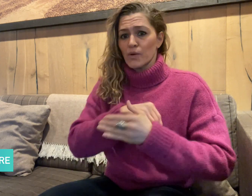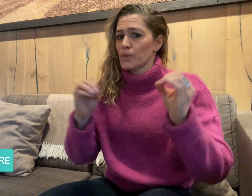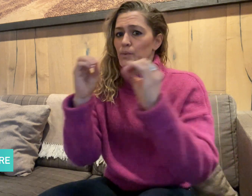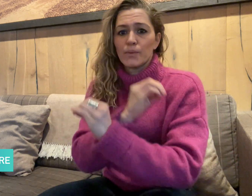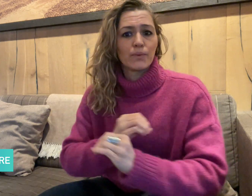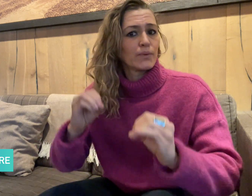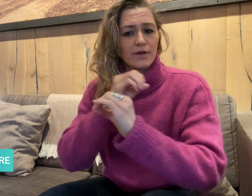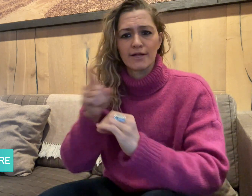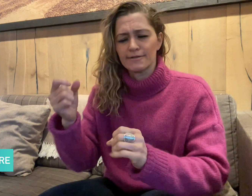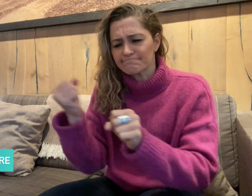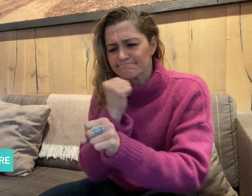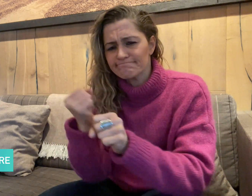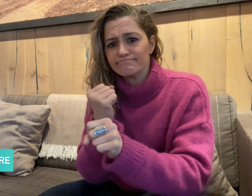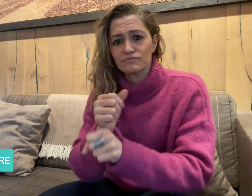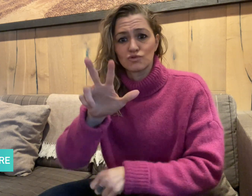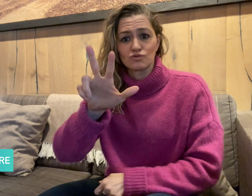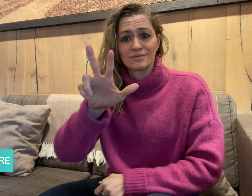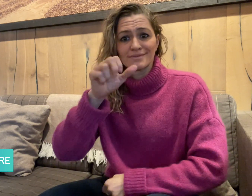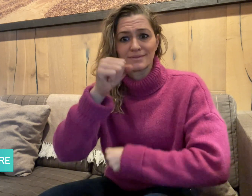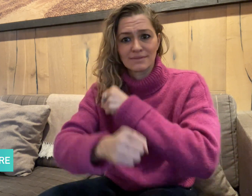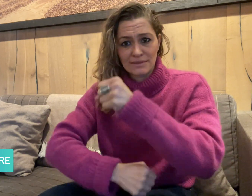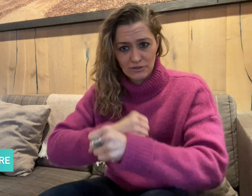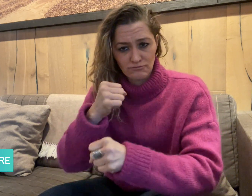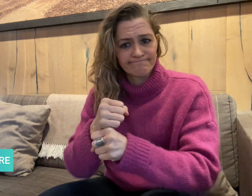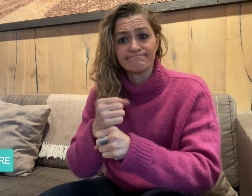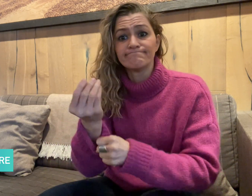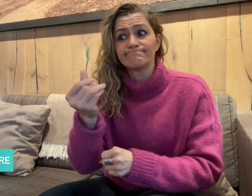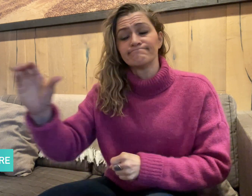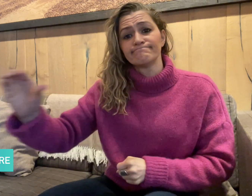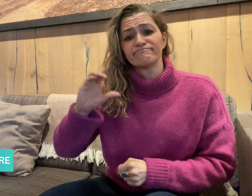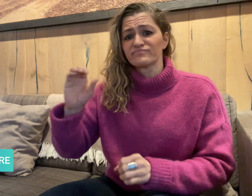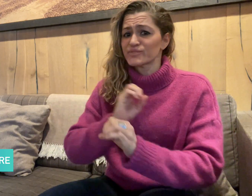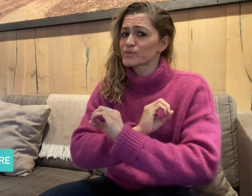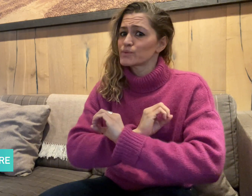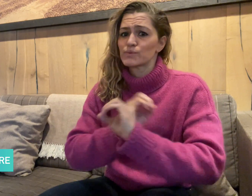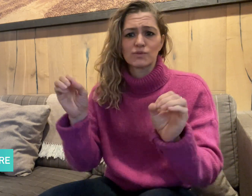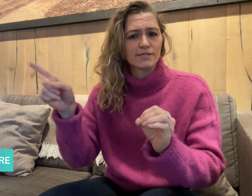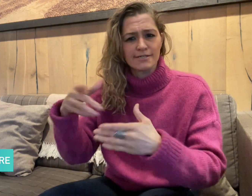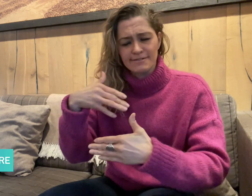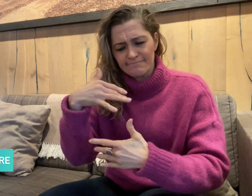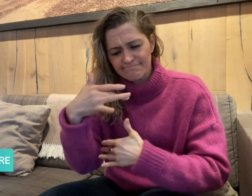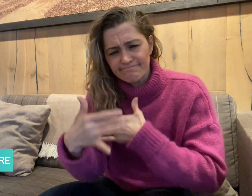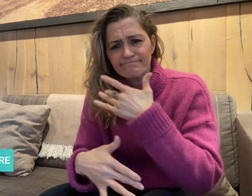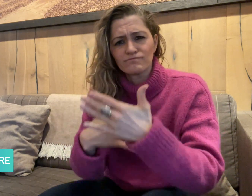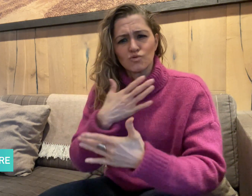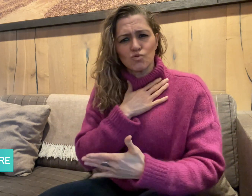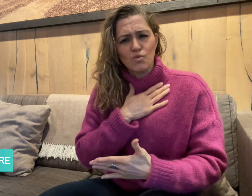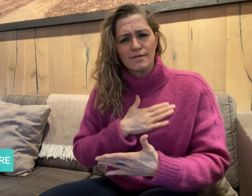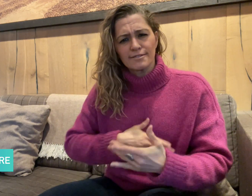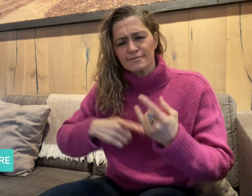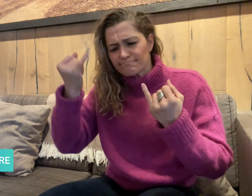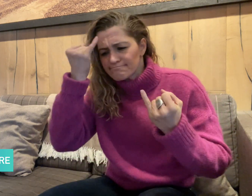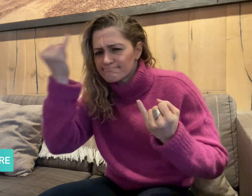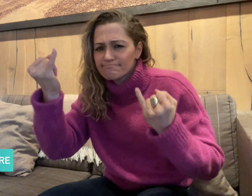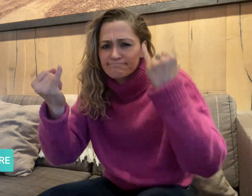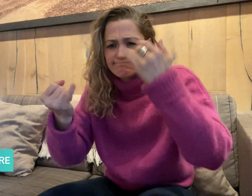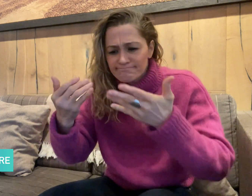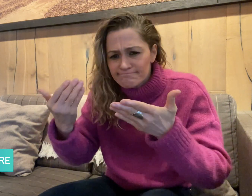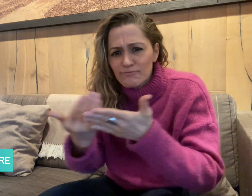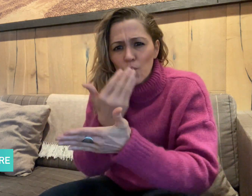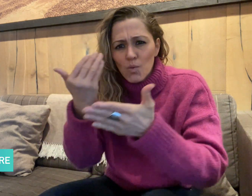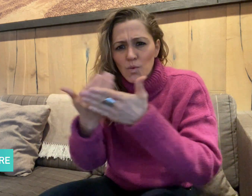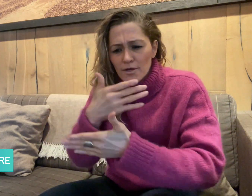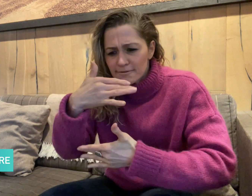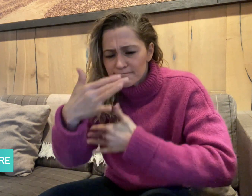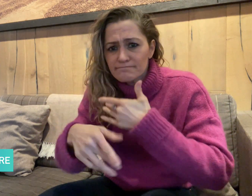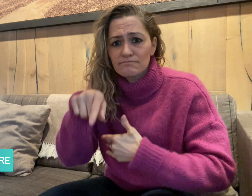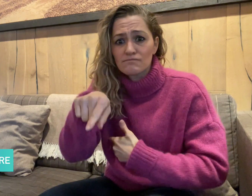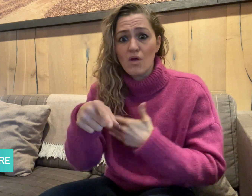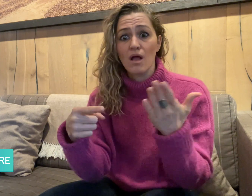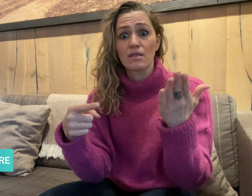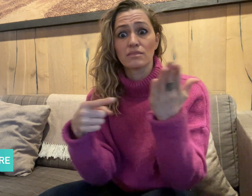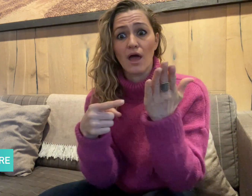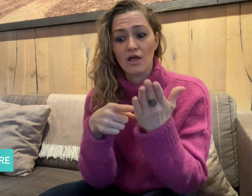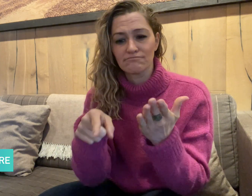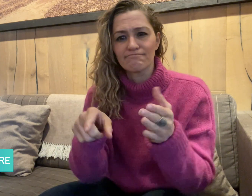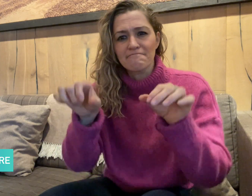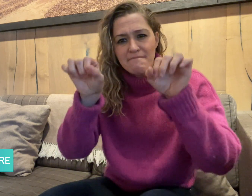They volunteered for three years without funding and